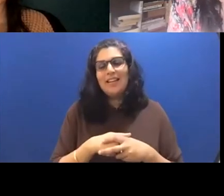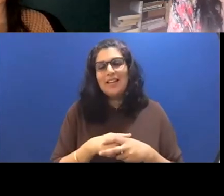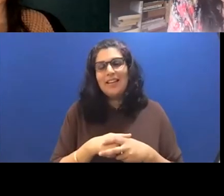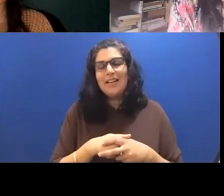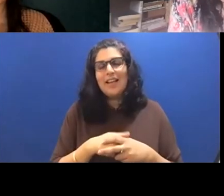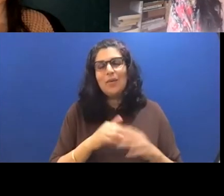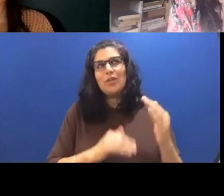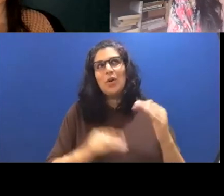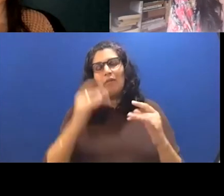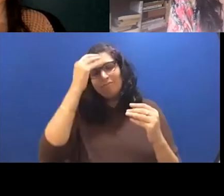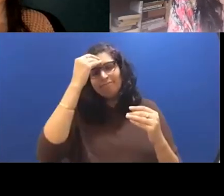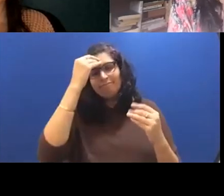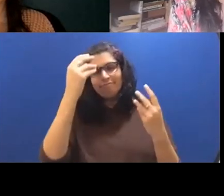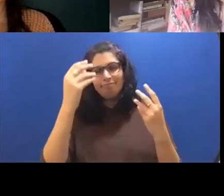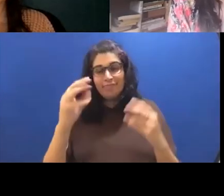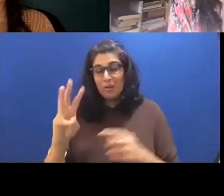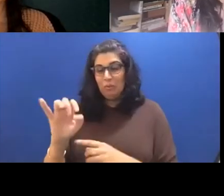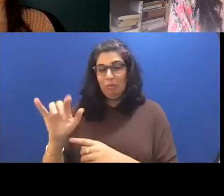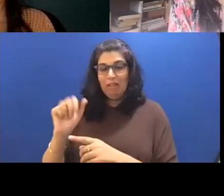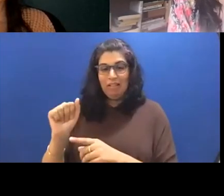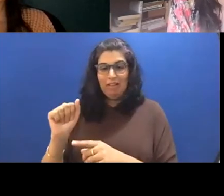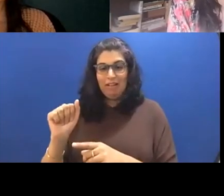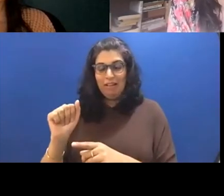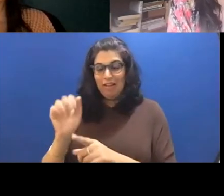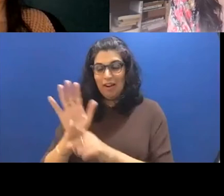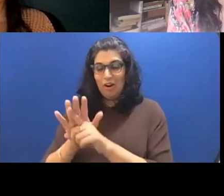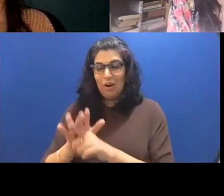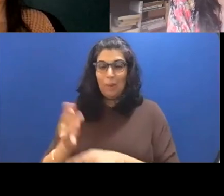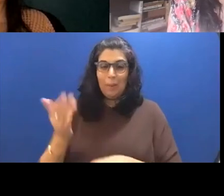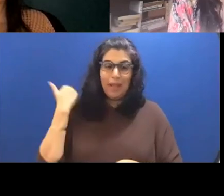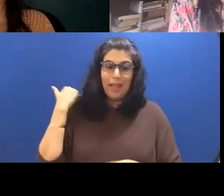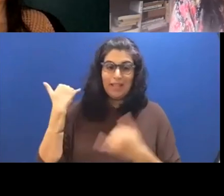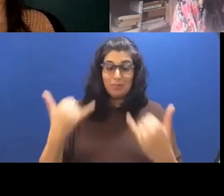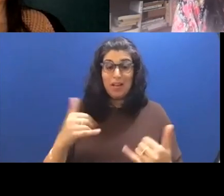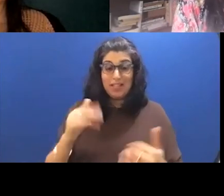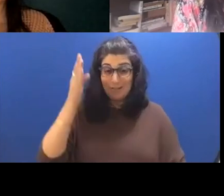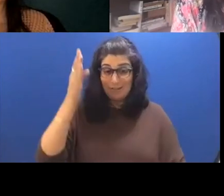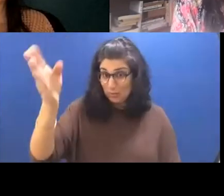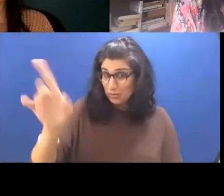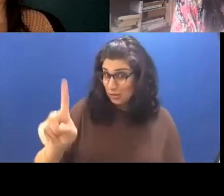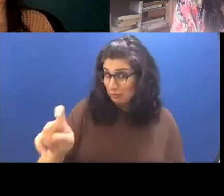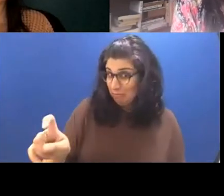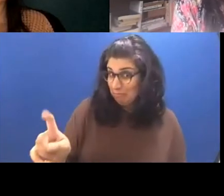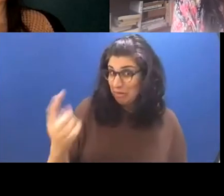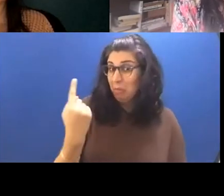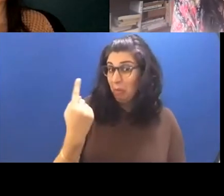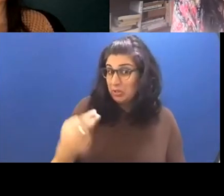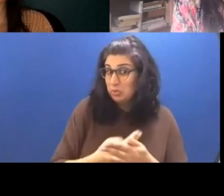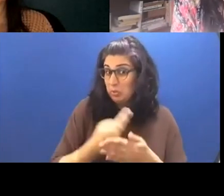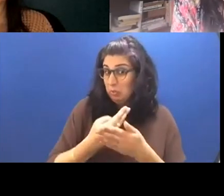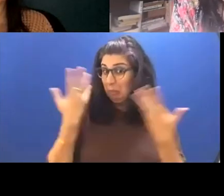of like is this willows past, present and future in a single soup? I'm not sure but we can talk about it. What do you